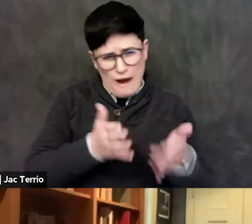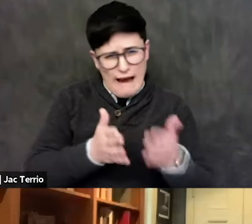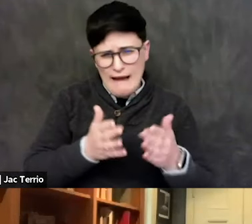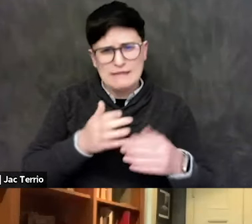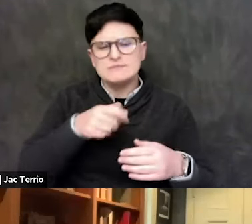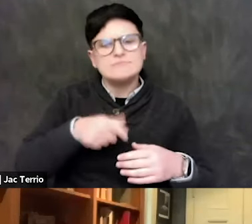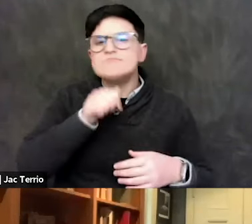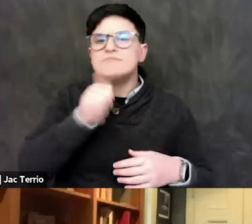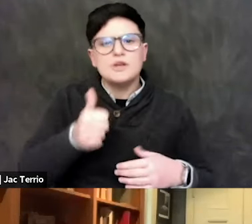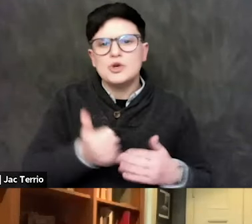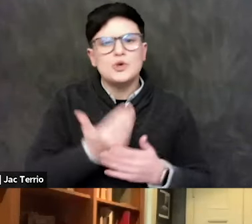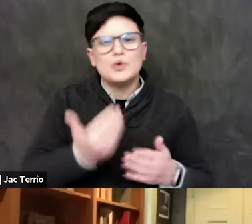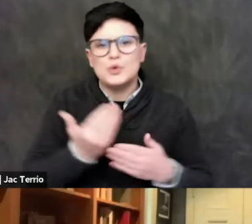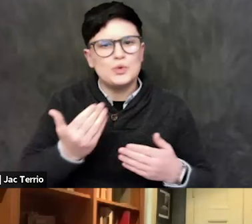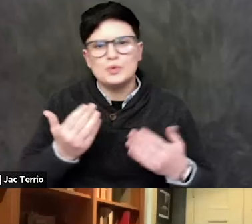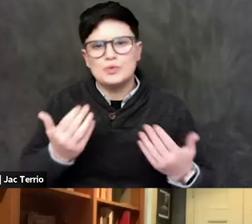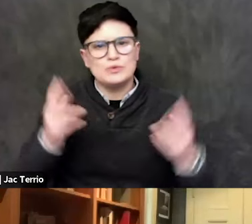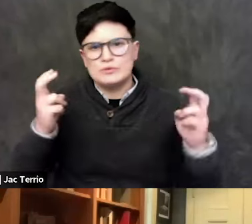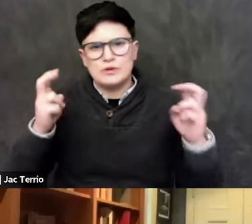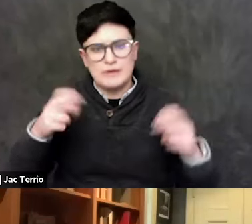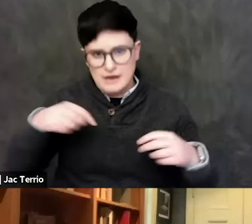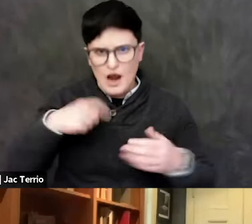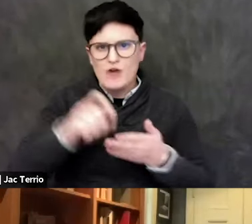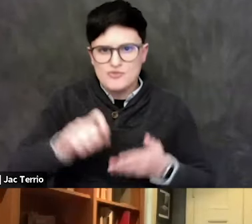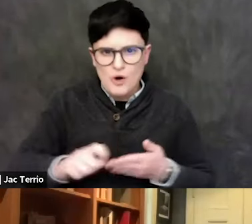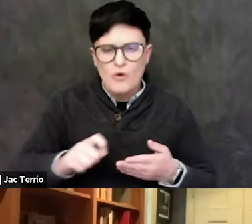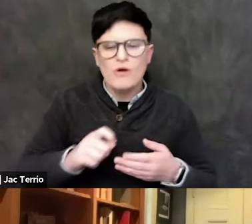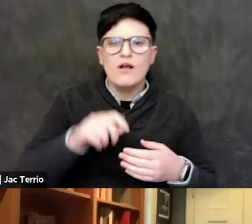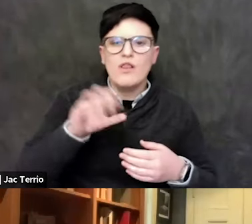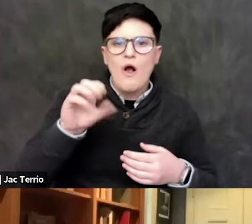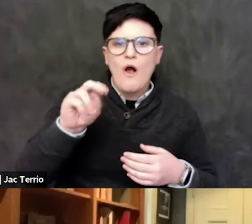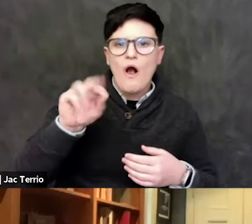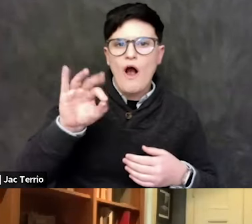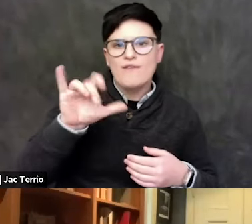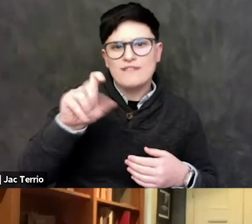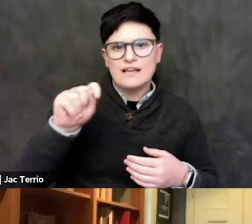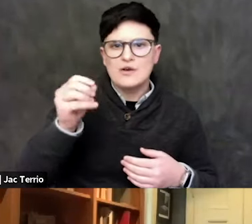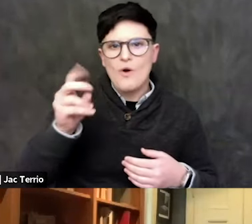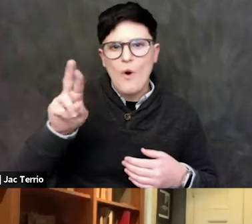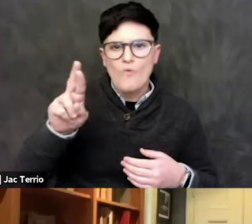on the conflict over the conflict in 2020. And there was already, again,